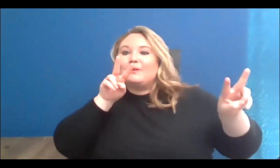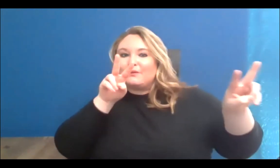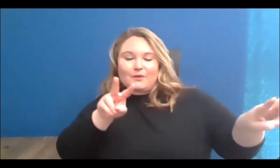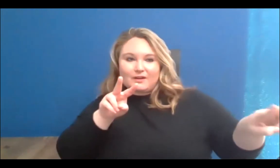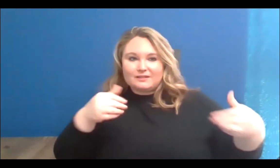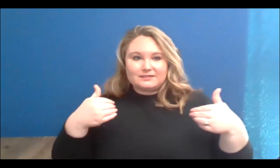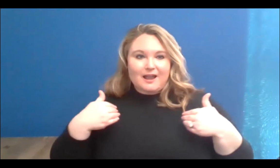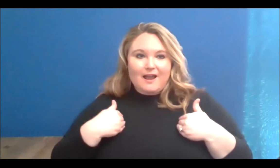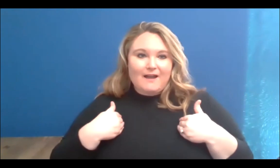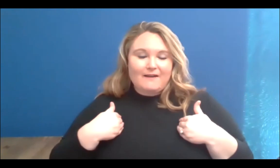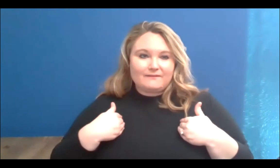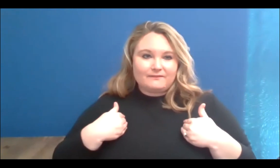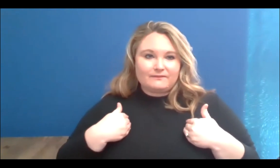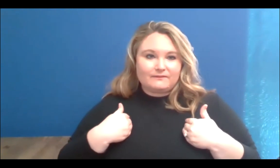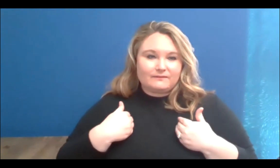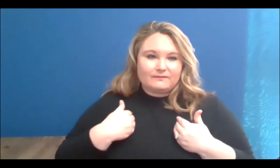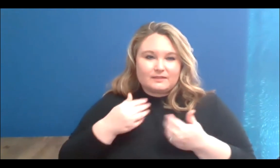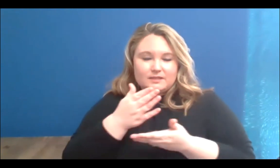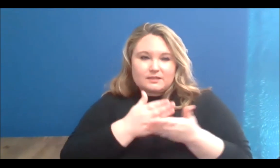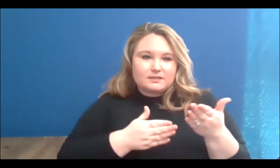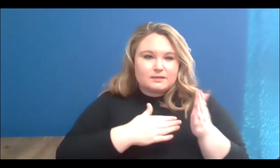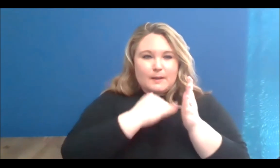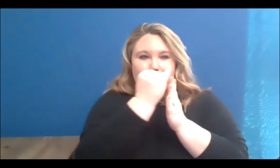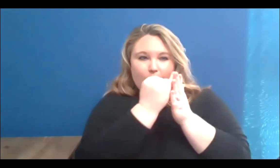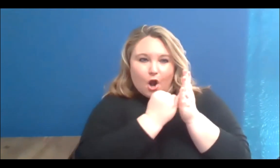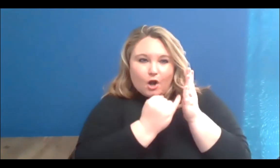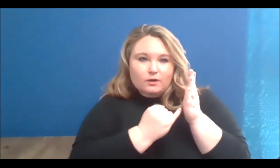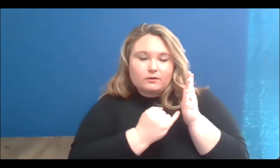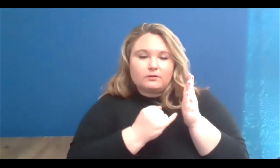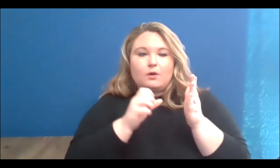like jumping in my head right now, and one is 'community', and the other